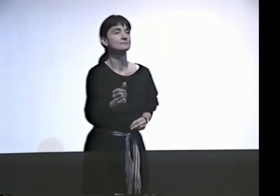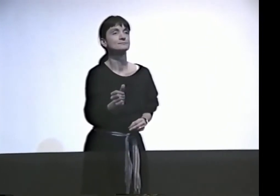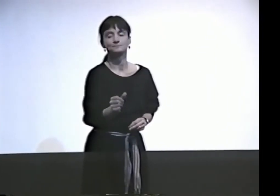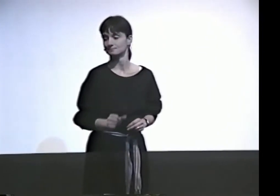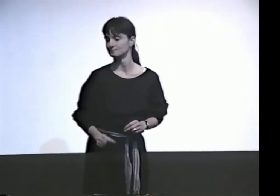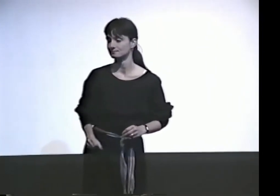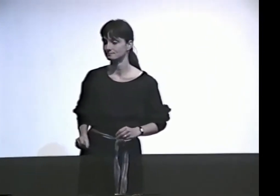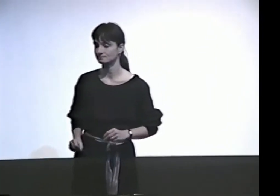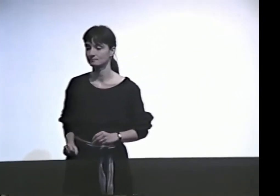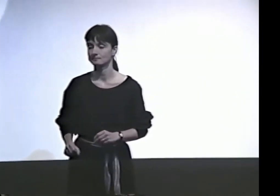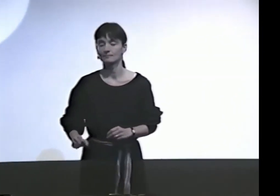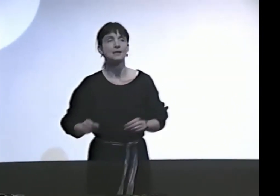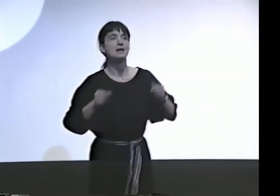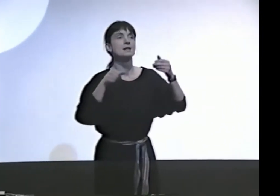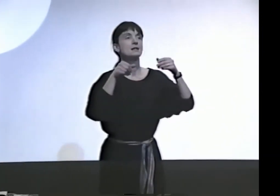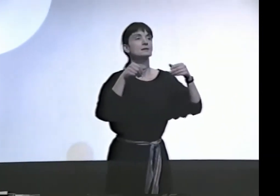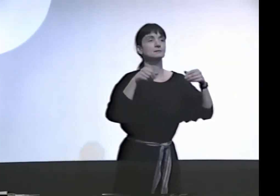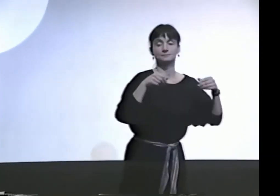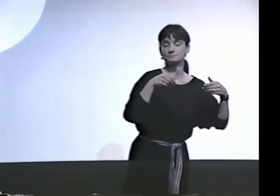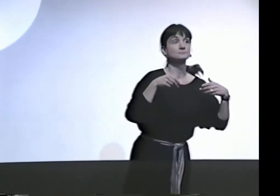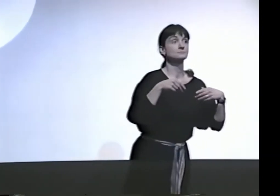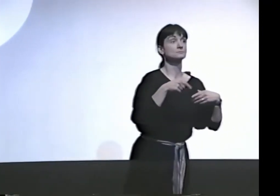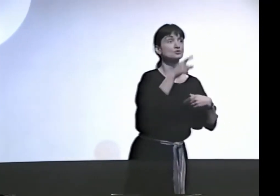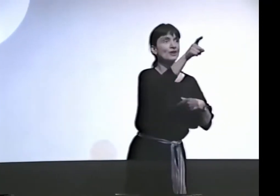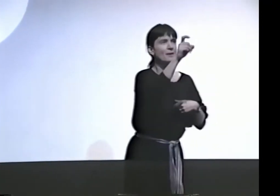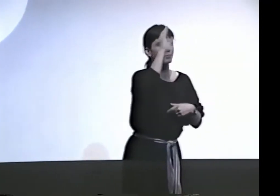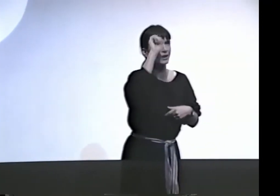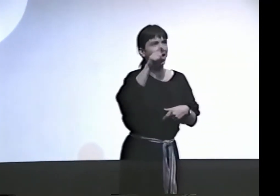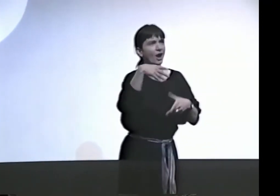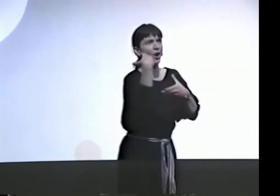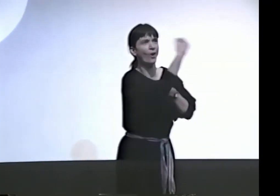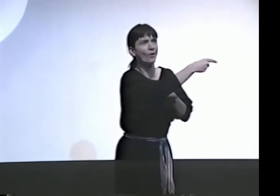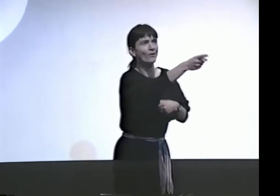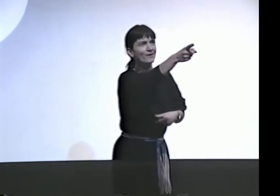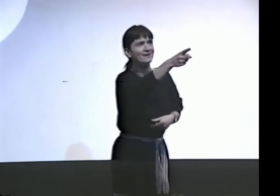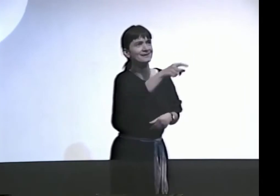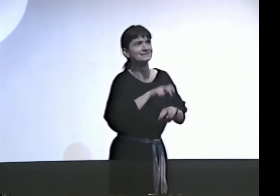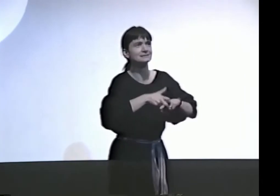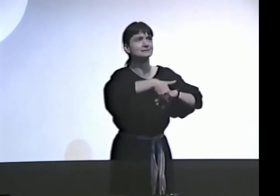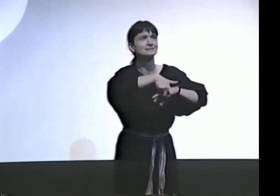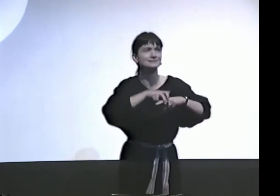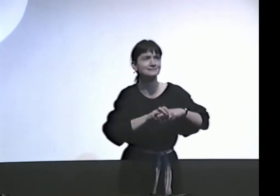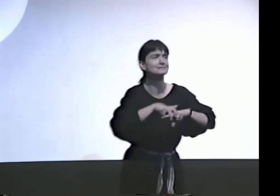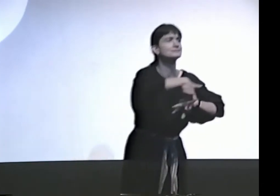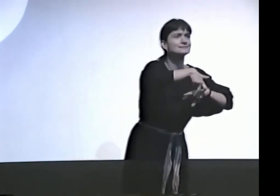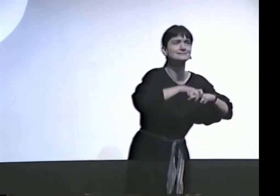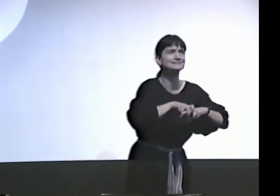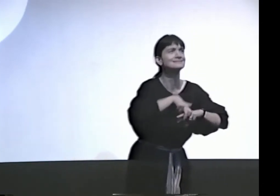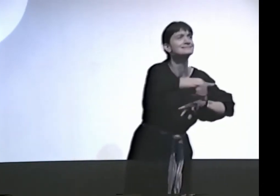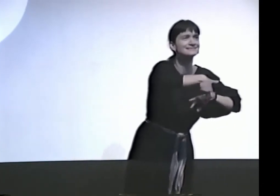FROM MY POETRY OR THE TECHNIQUES OF THAT. SEEMS LIKE YOU NEED TO GO.